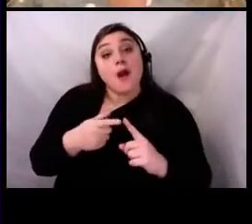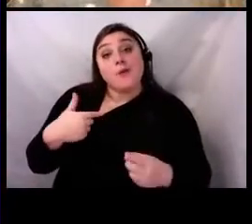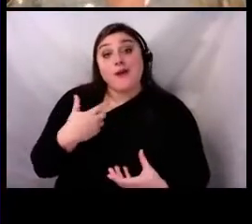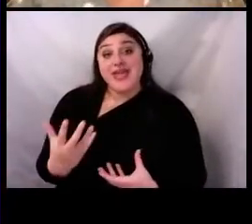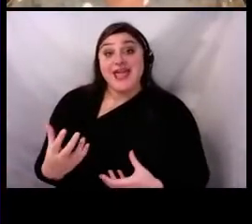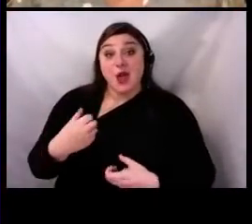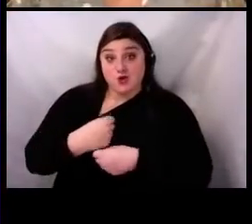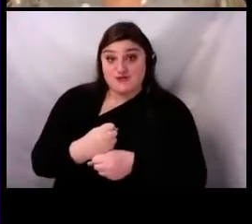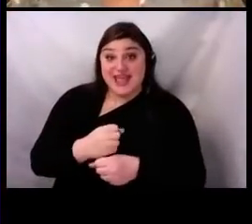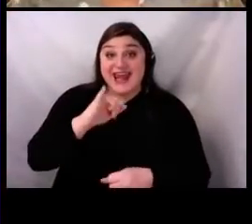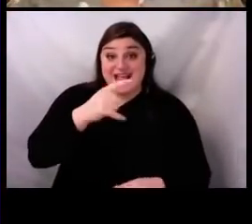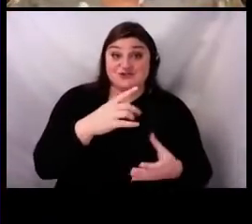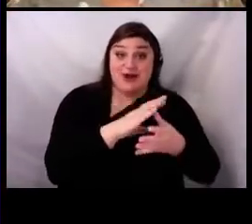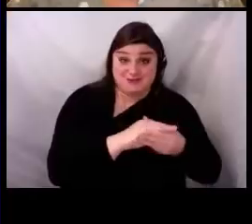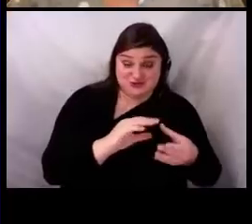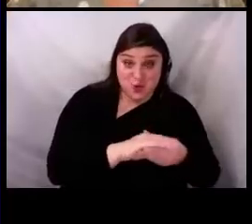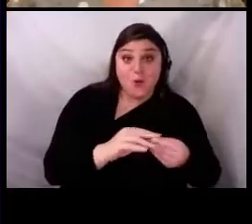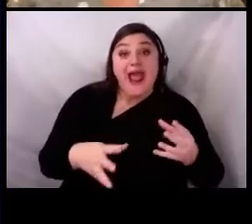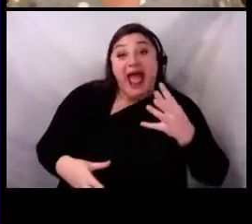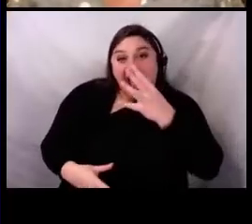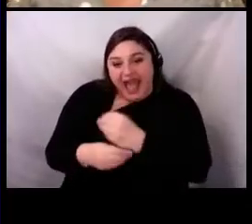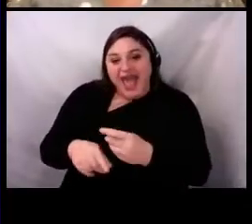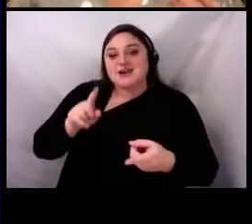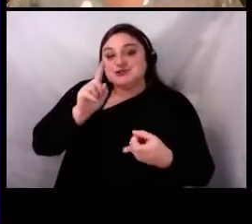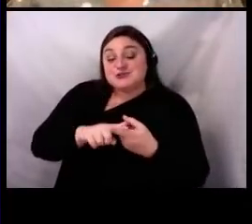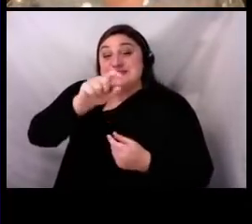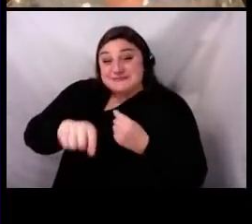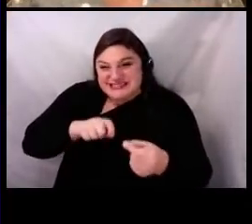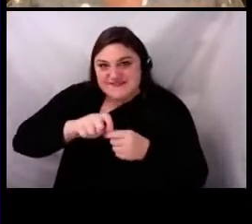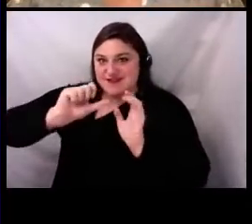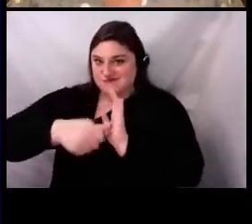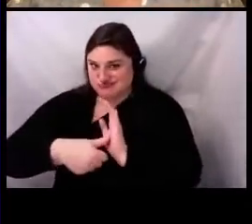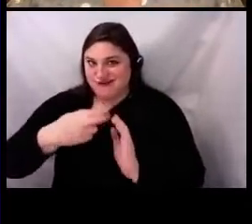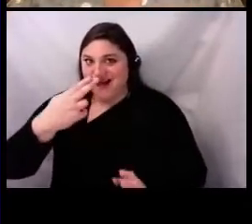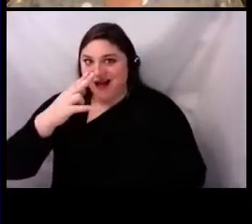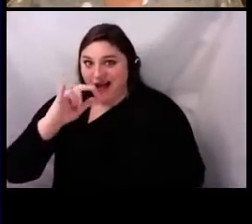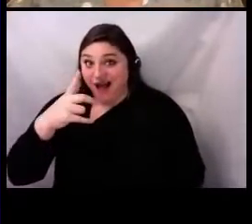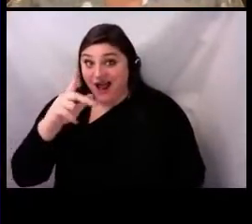of 25% more impressions than content that was just up for 24 hours.